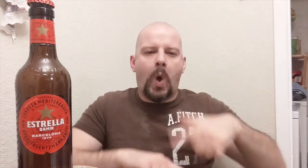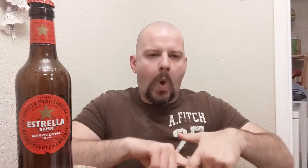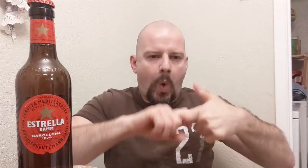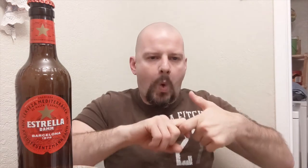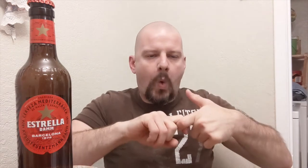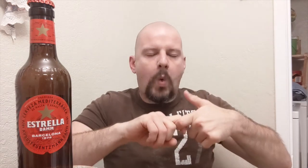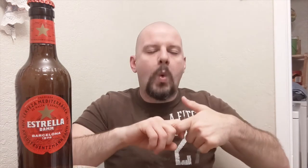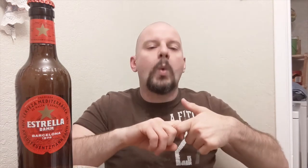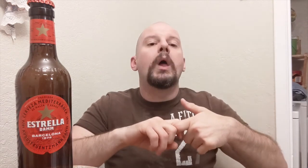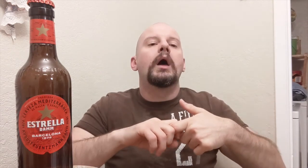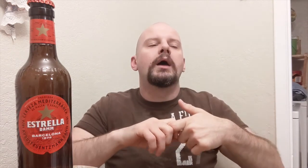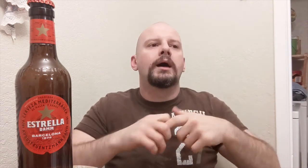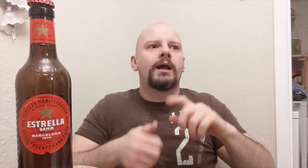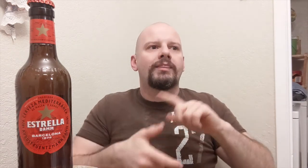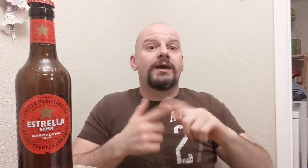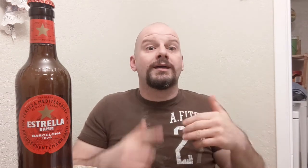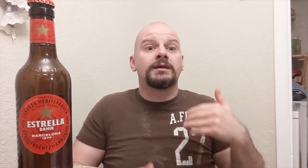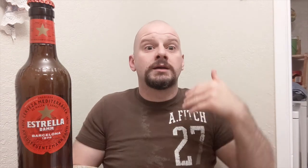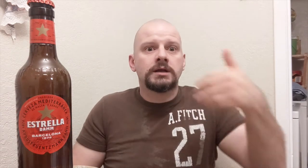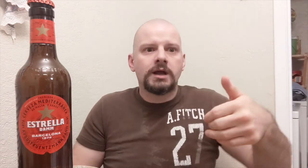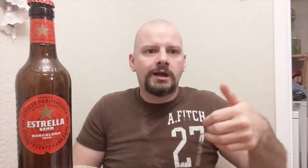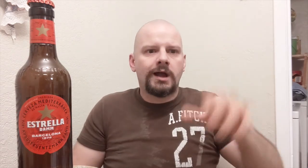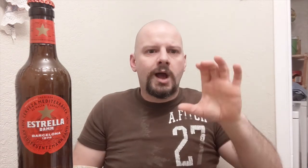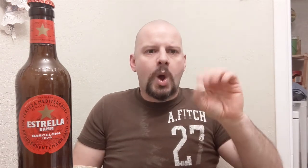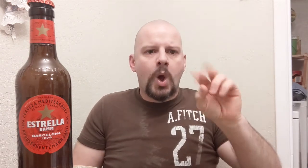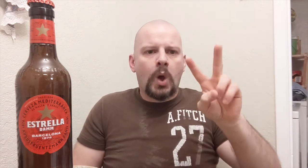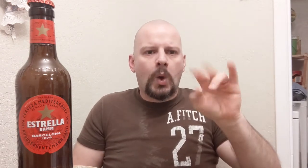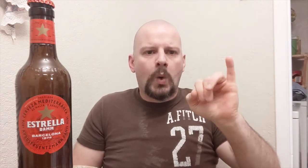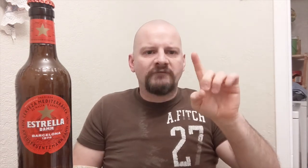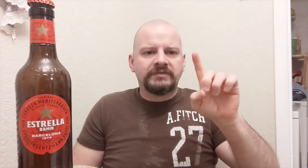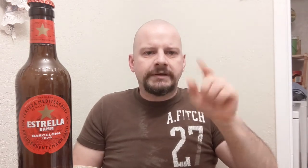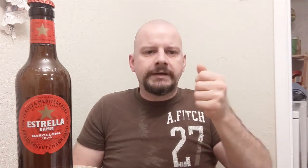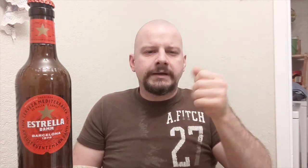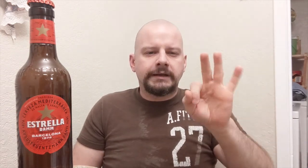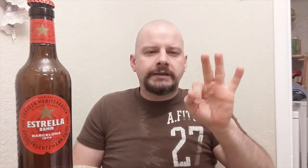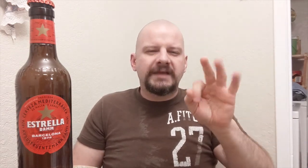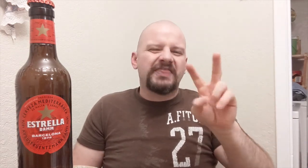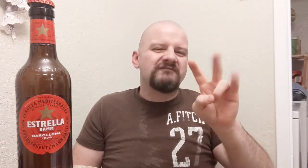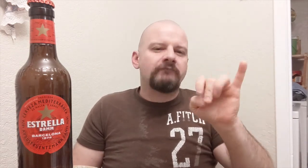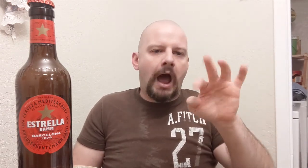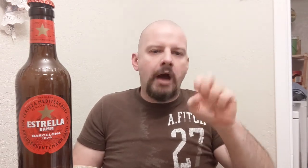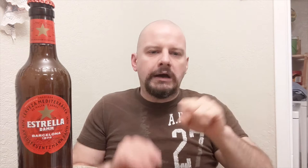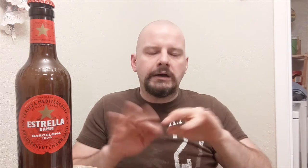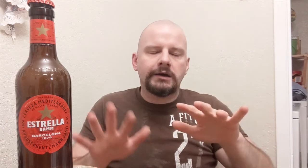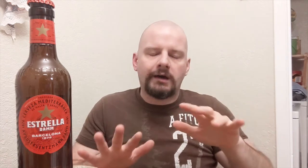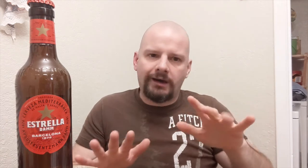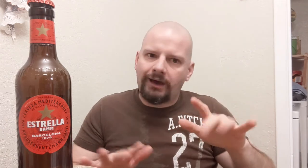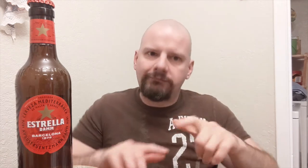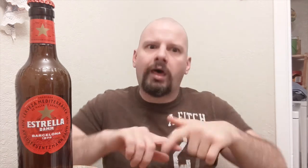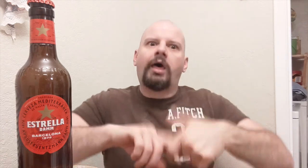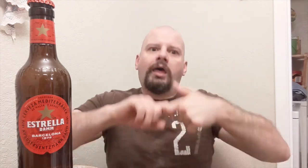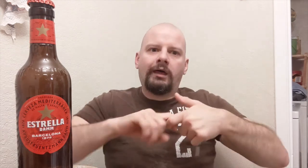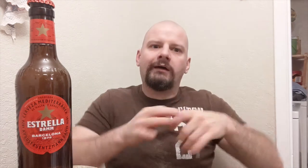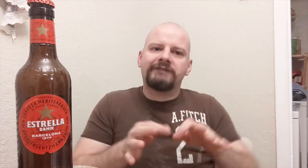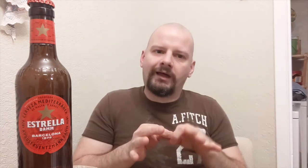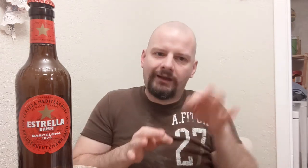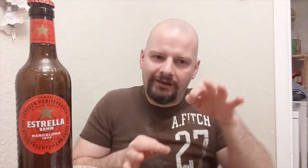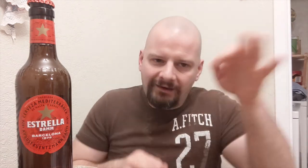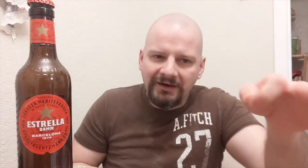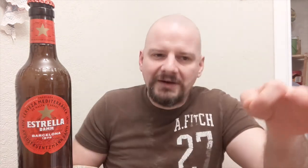Again, with the COVID-19 pandemic, I had to hold off and postponed.